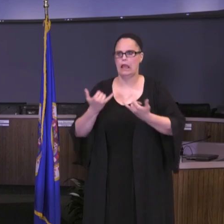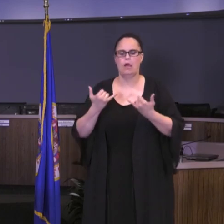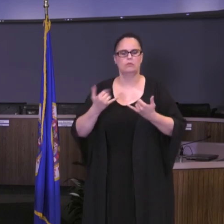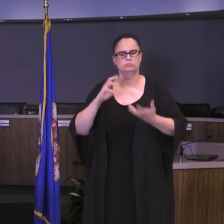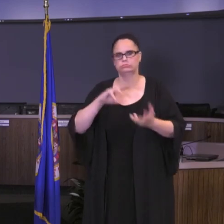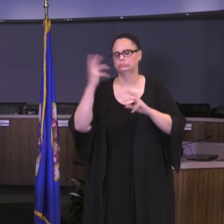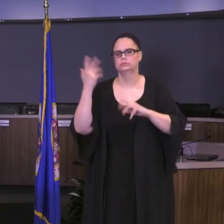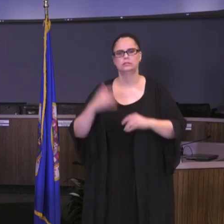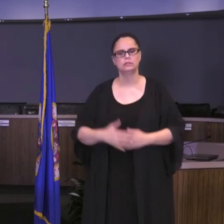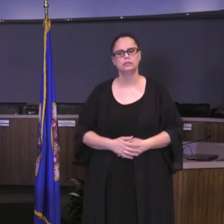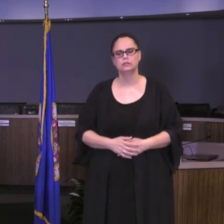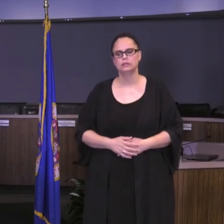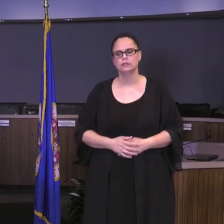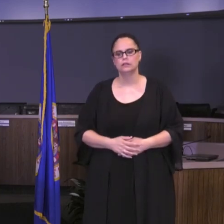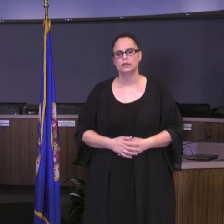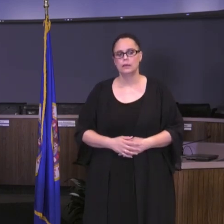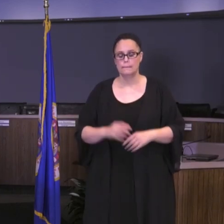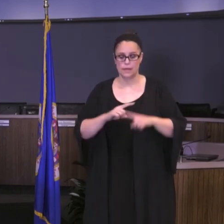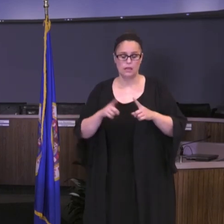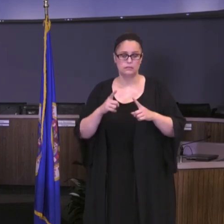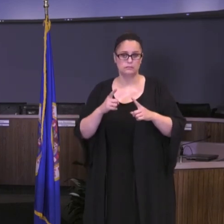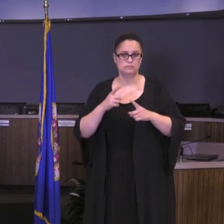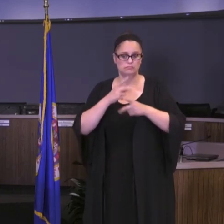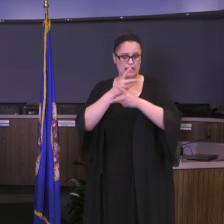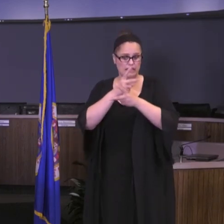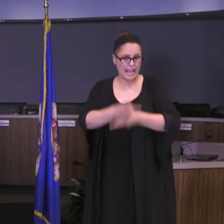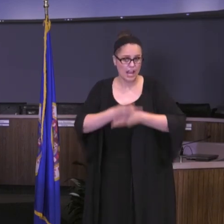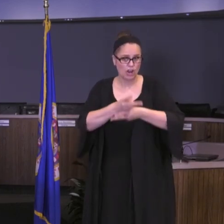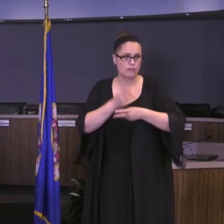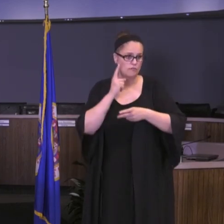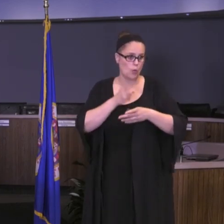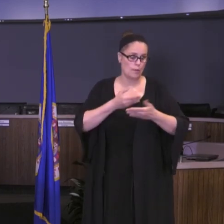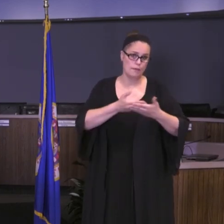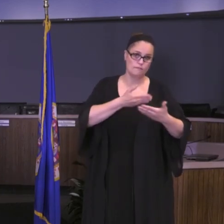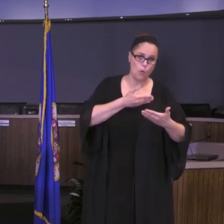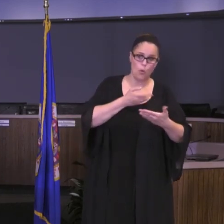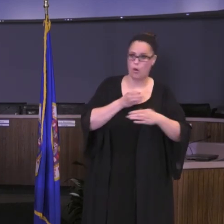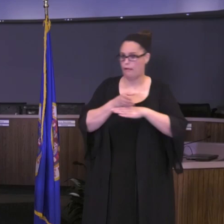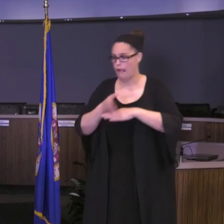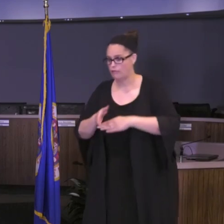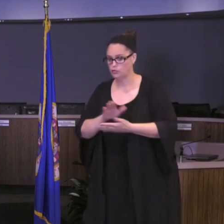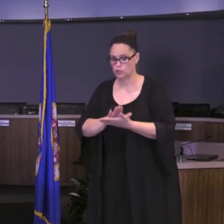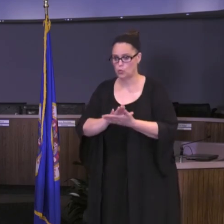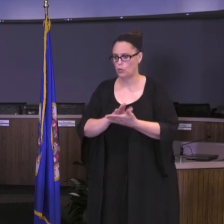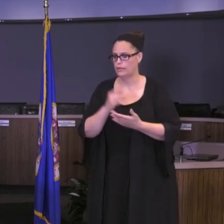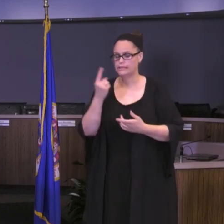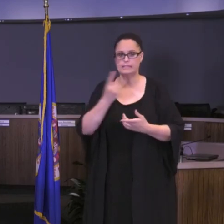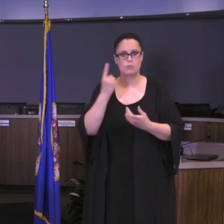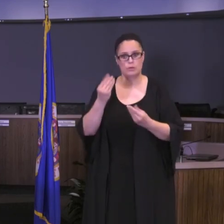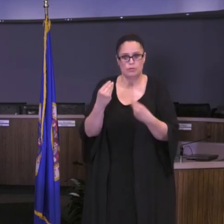before after school still, in terms of what services can we provide or someone else provide. During the day,